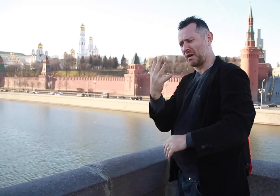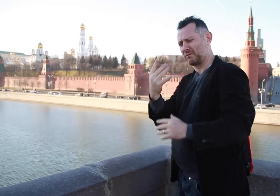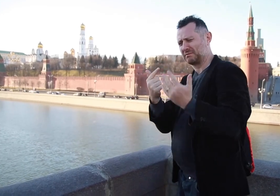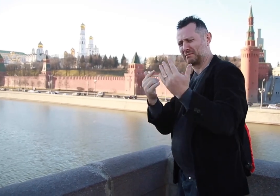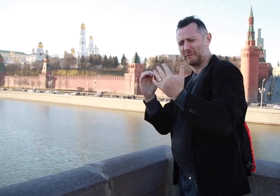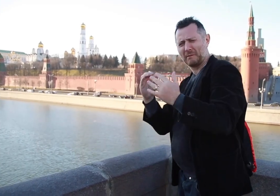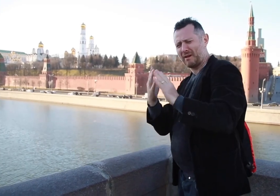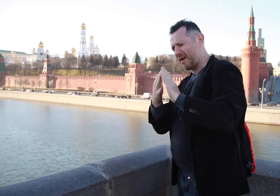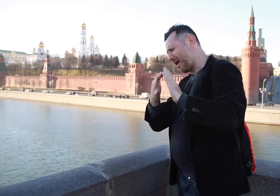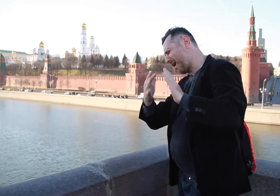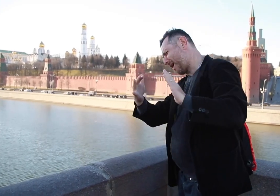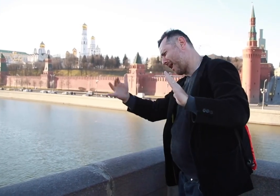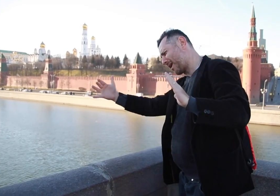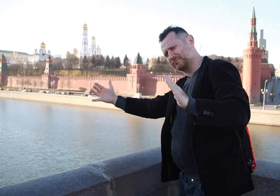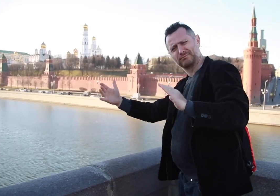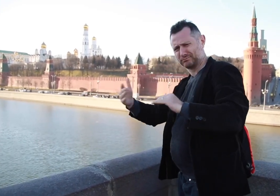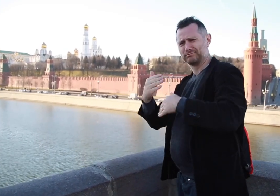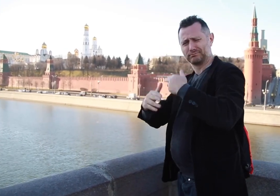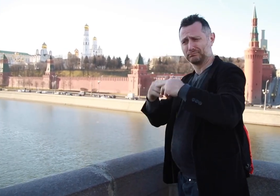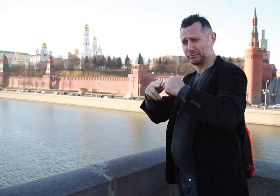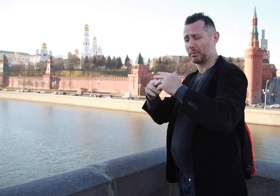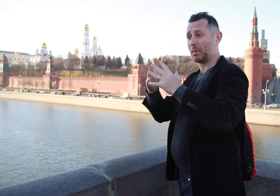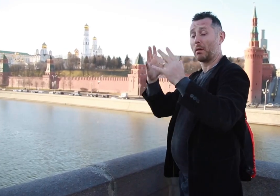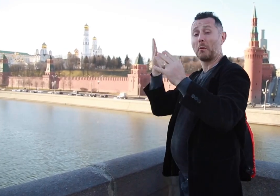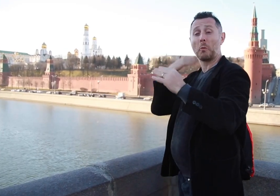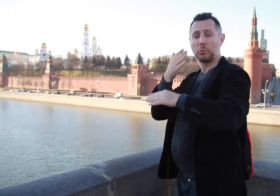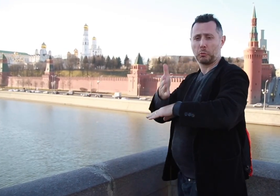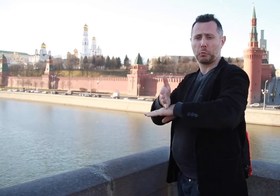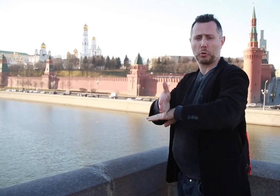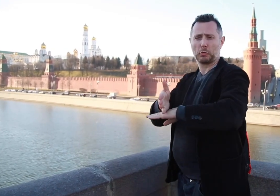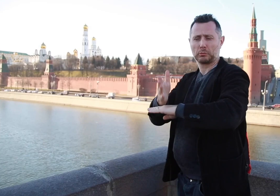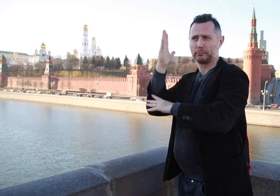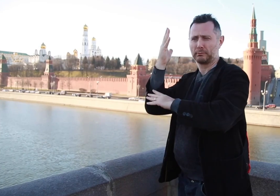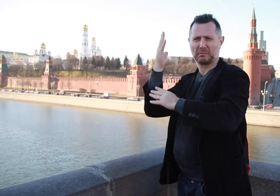15th century. Before that, the Kremlin Wall was